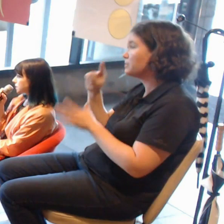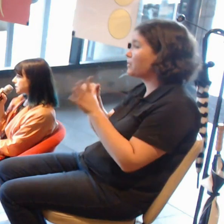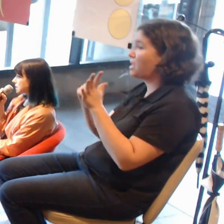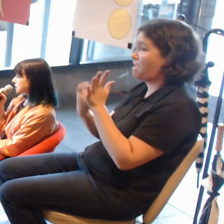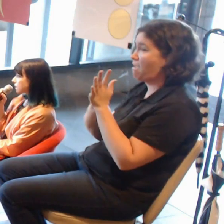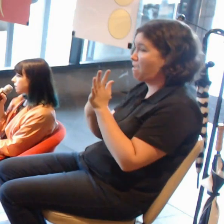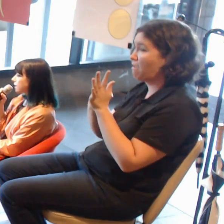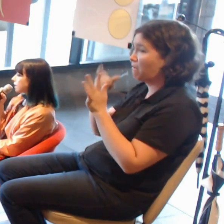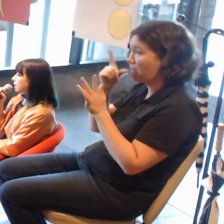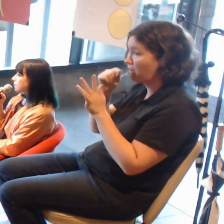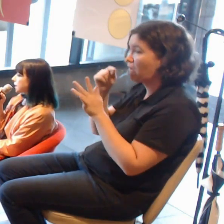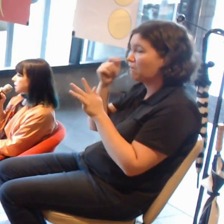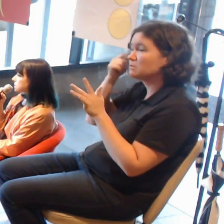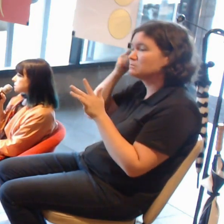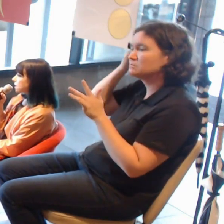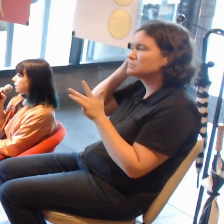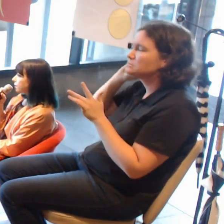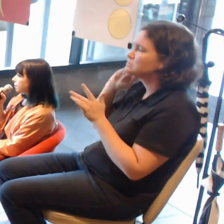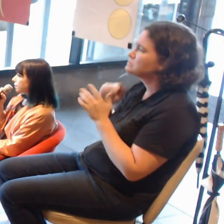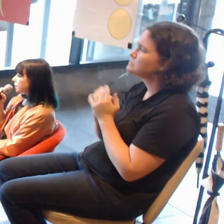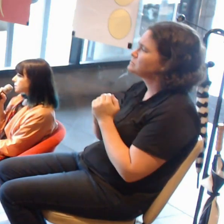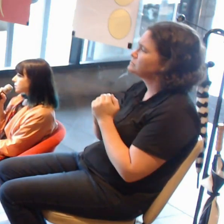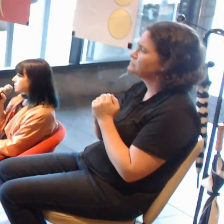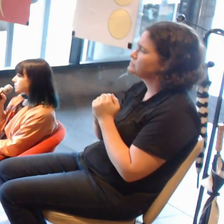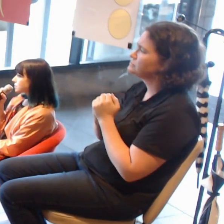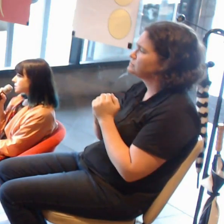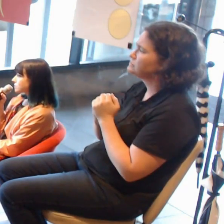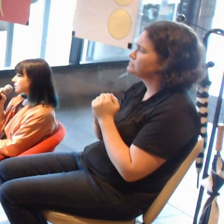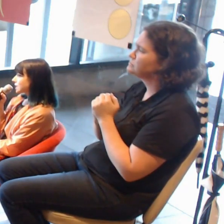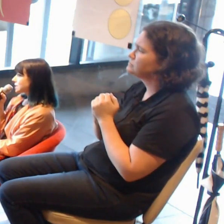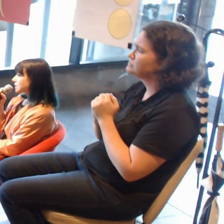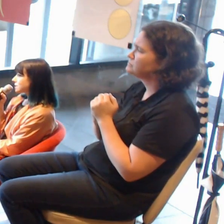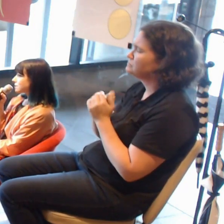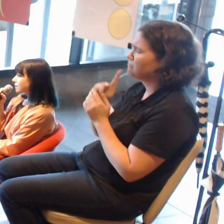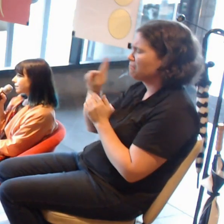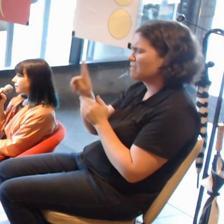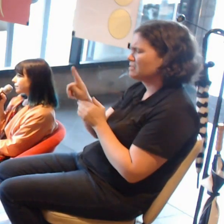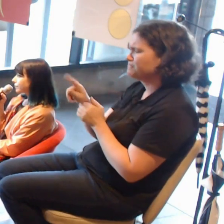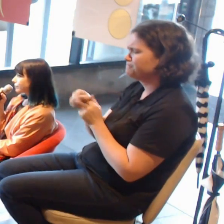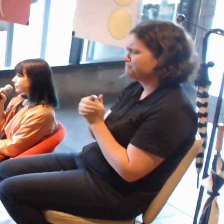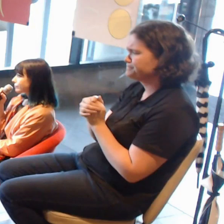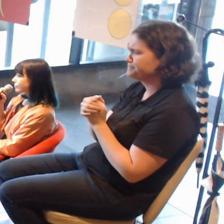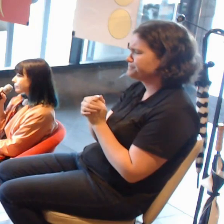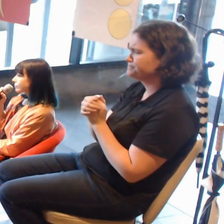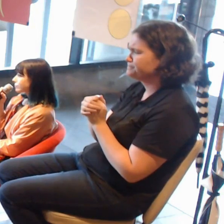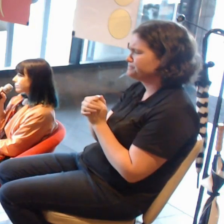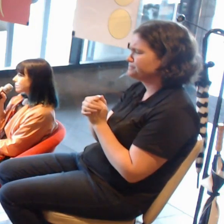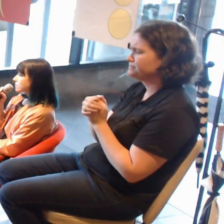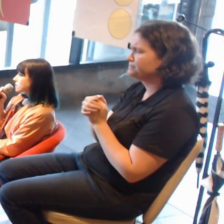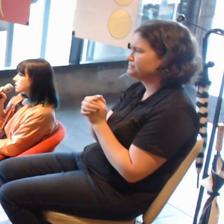but I suppose the augmented reality projects